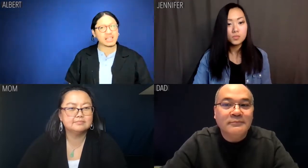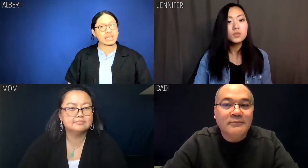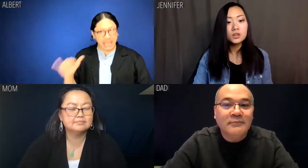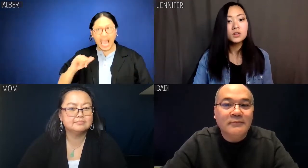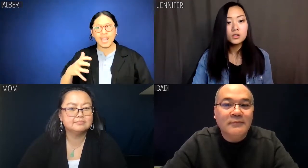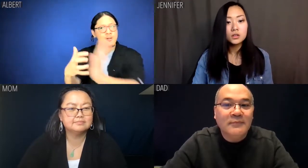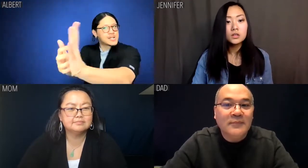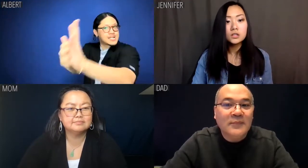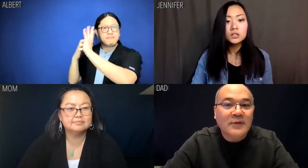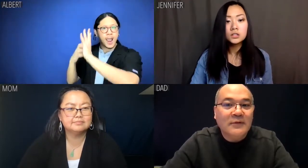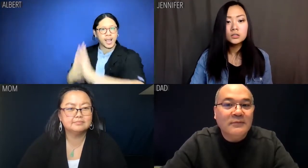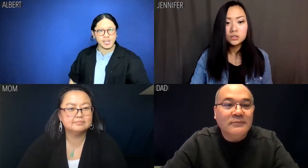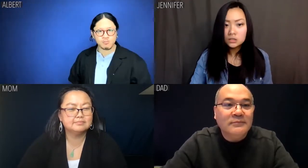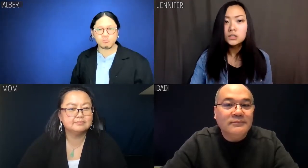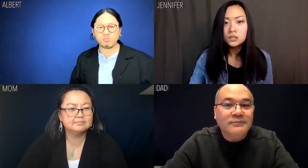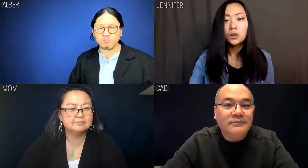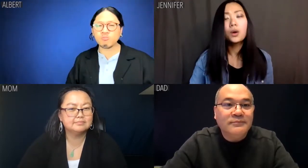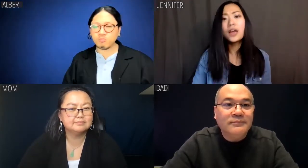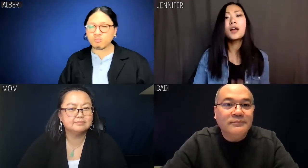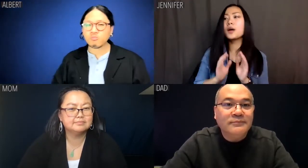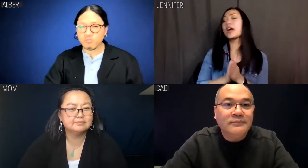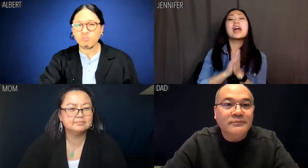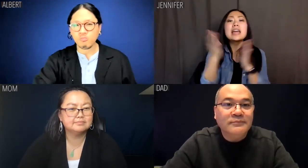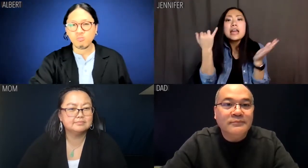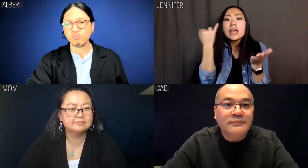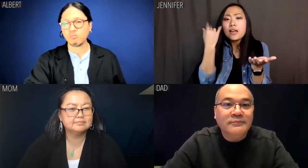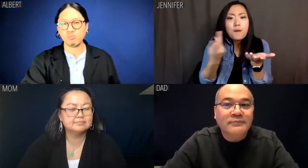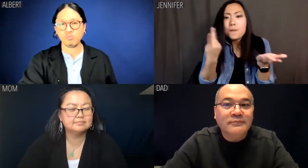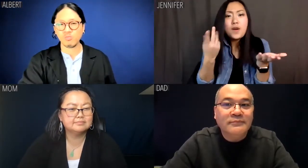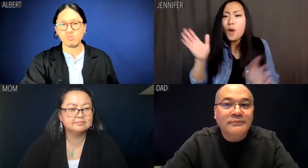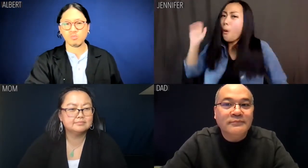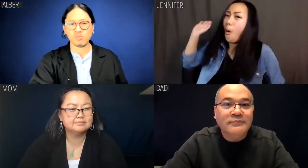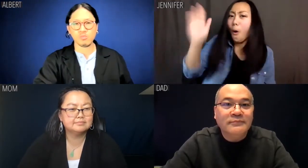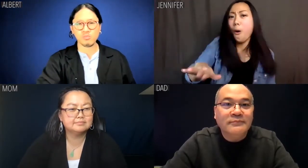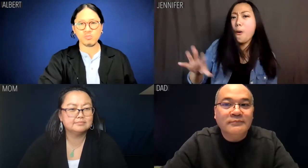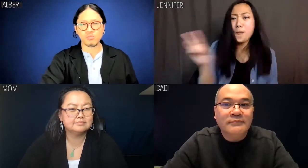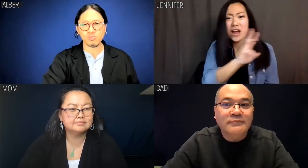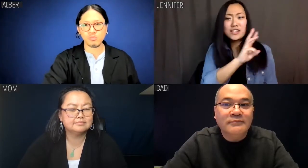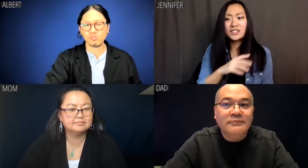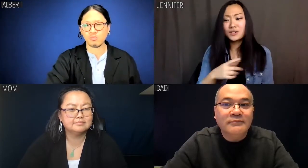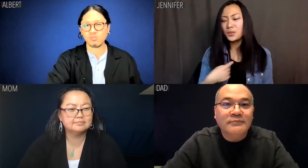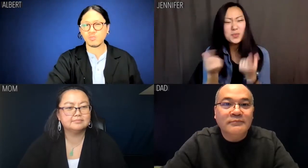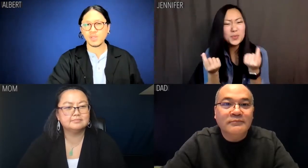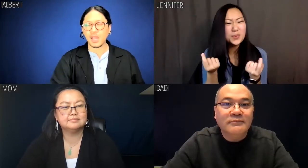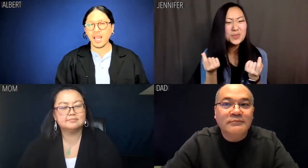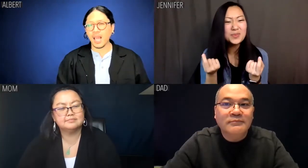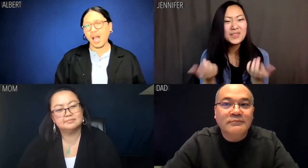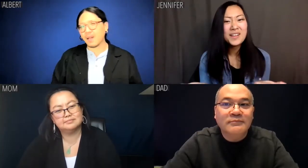Like demand it! Jennifer: OK, OK, so if we're going Full Western, what do I do?